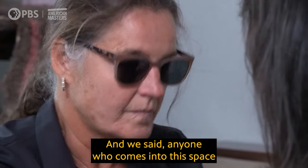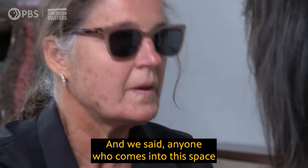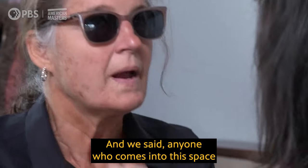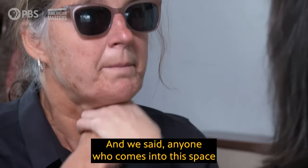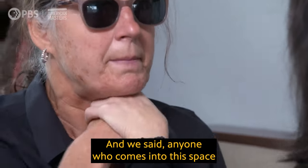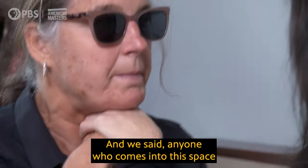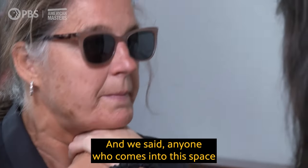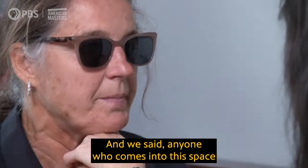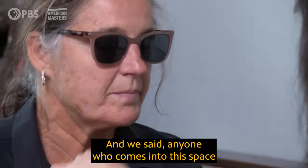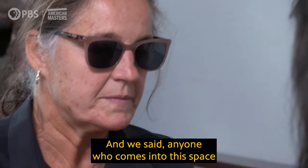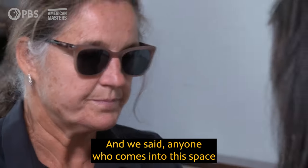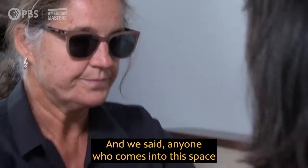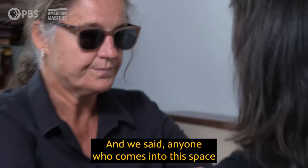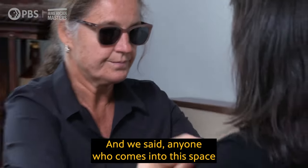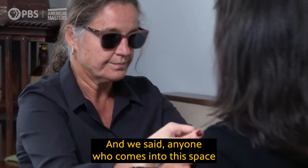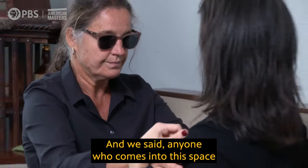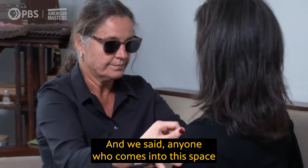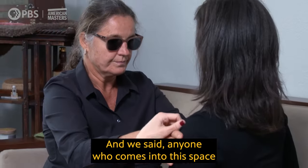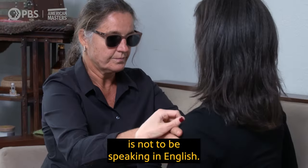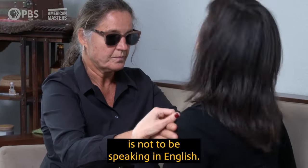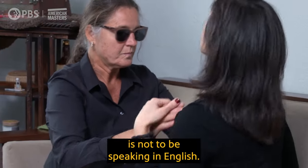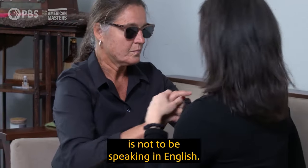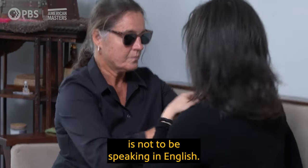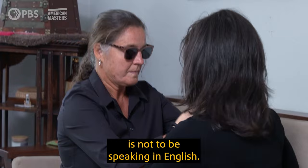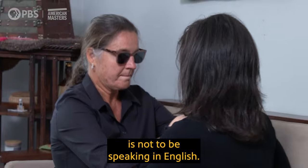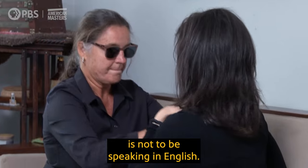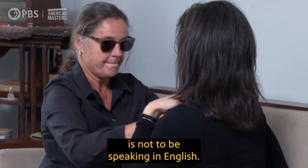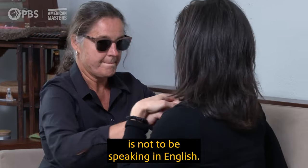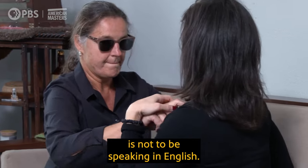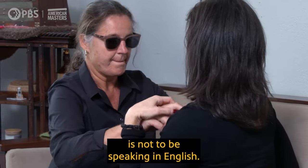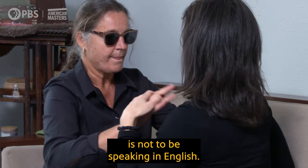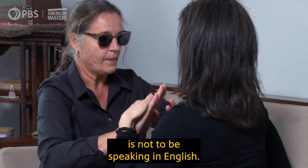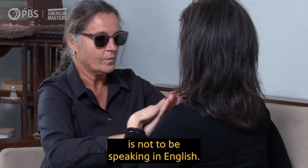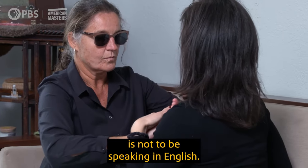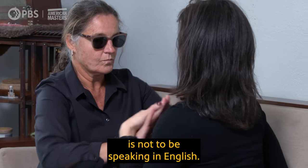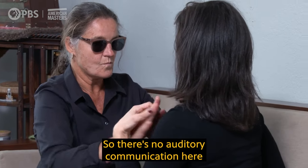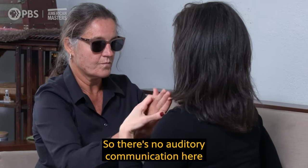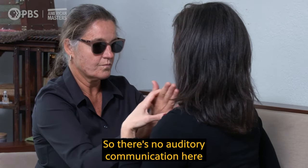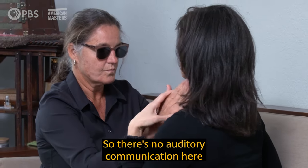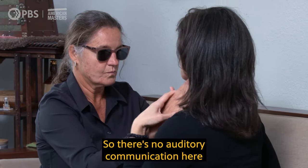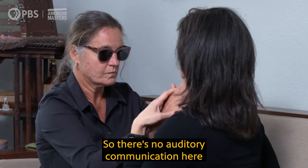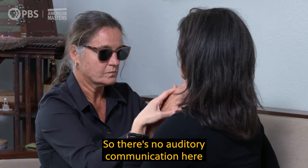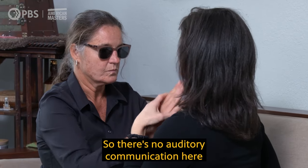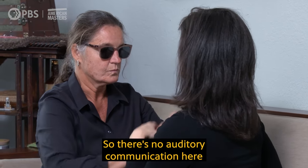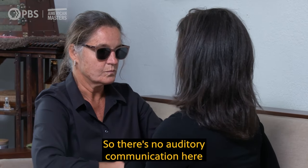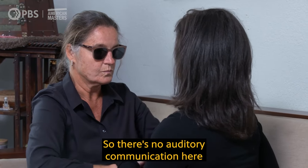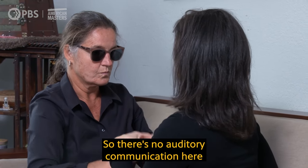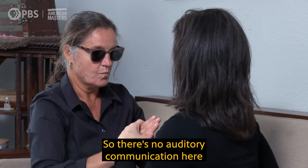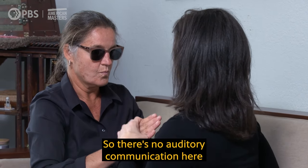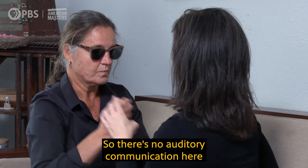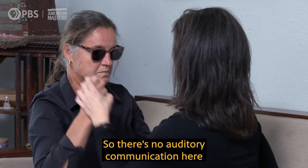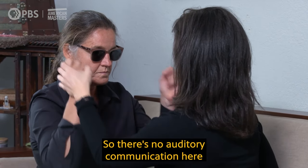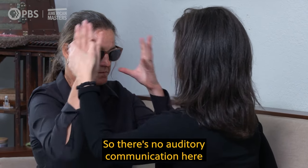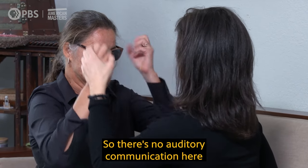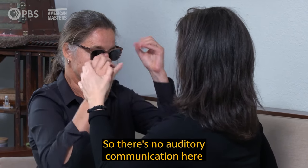And we said, anyone who comes into this space is not to be speaking in English. So there's no auditory communication here